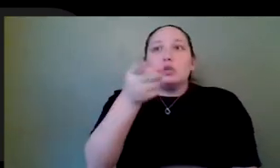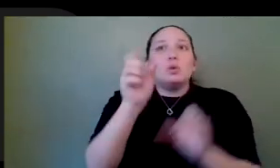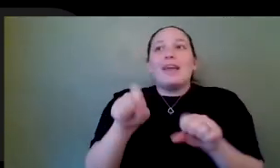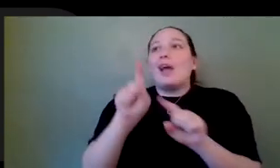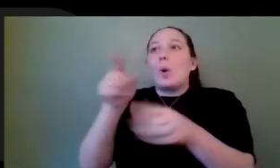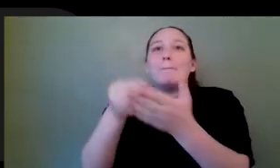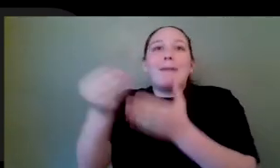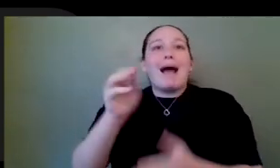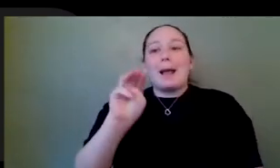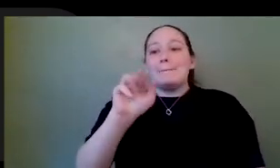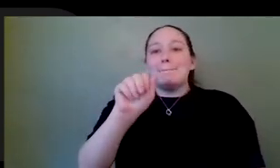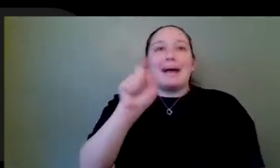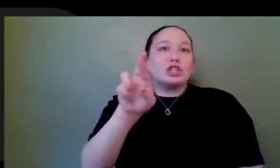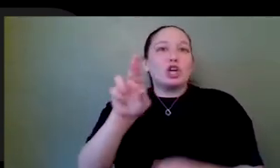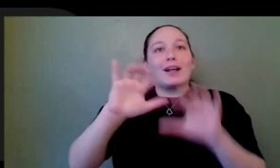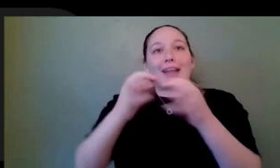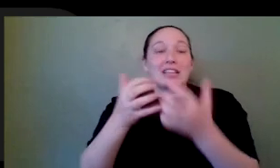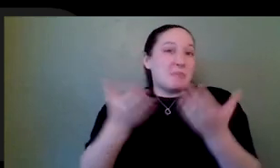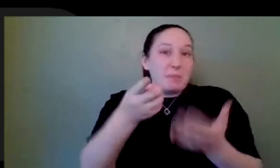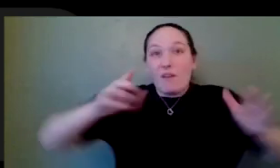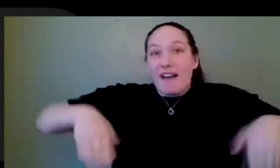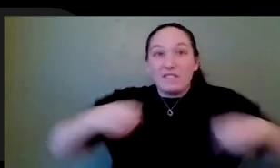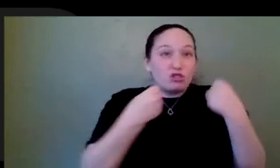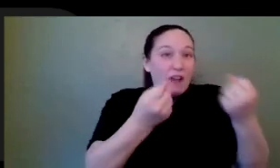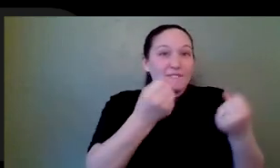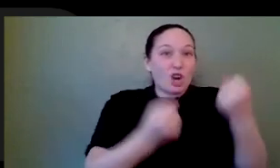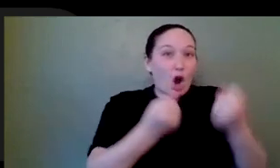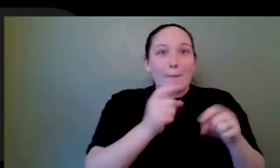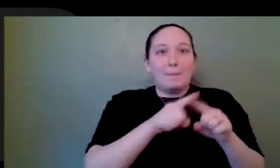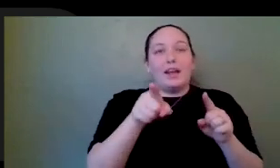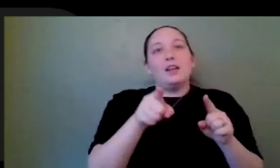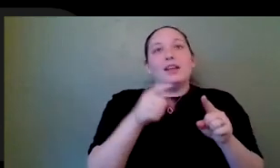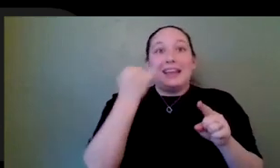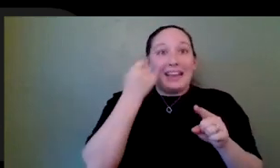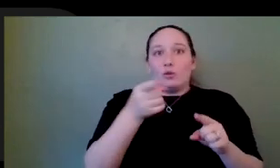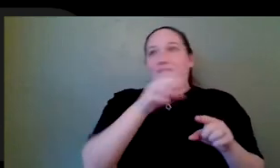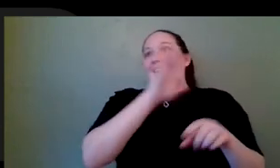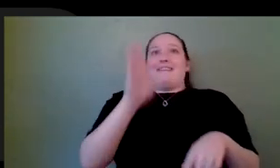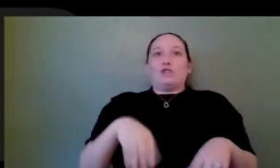haven't driven a car, I don't know if you should make a NASCAR game, but you should know what driving a car feels like, because that's the